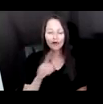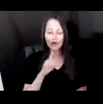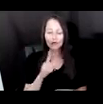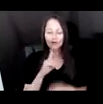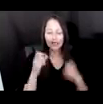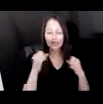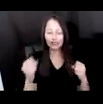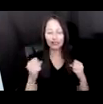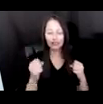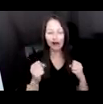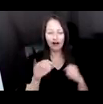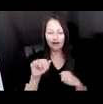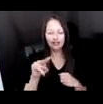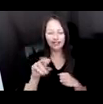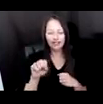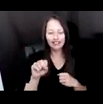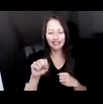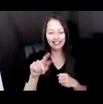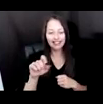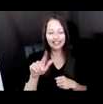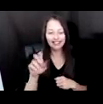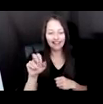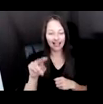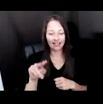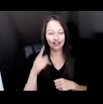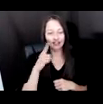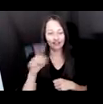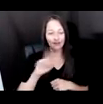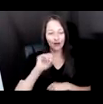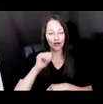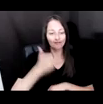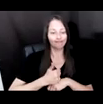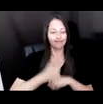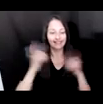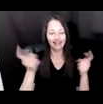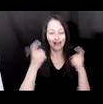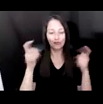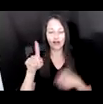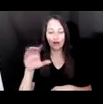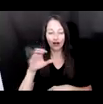MARK THE CELEBRATED SYMPHONY'S 100TH YEAR ANNIVERSARY. FOR THIS WE DECIDED TO ASK